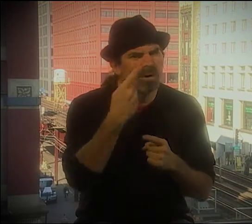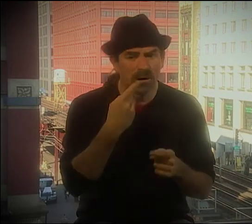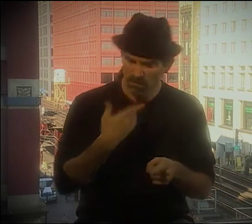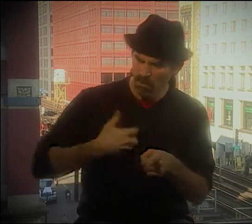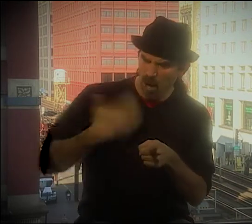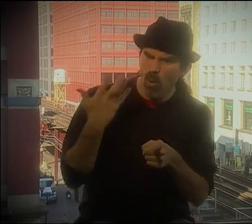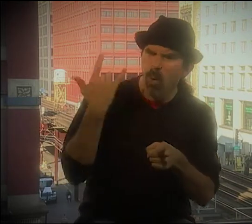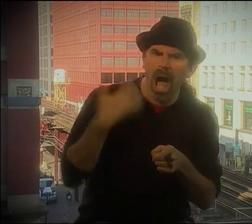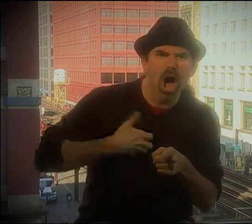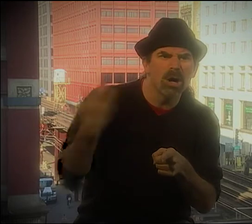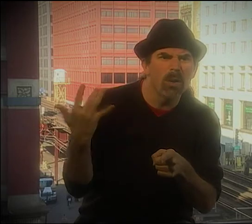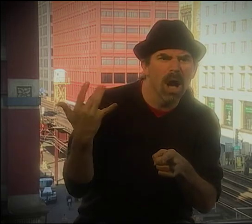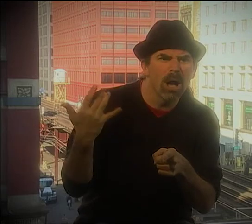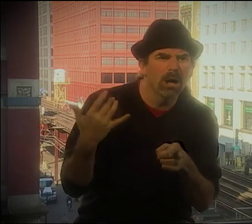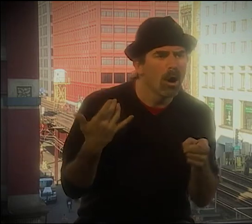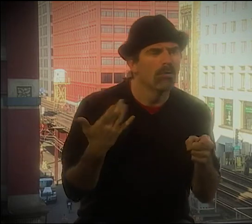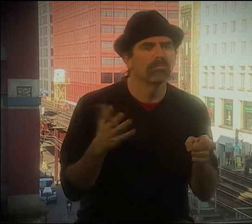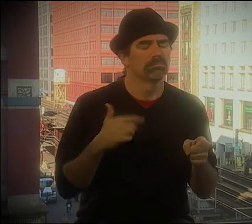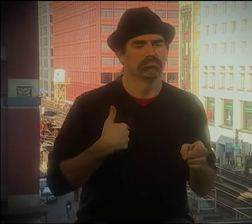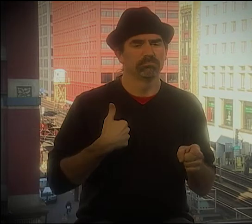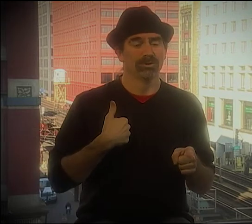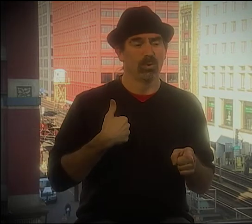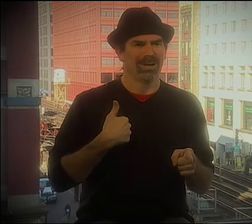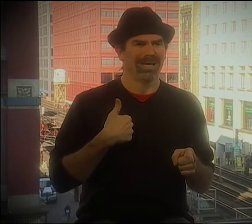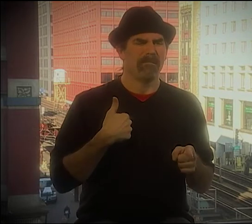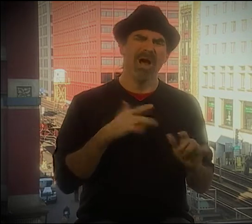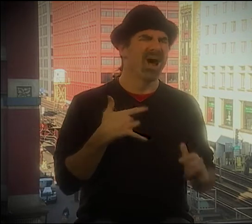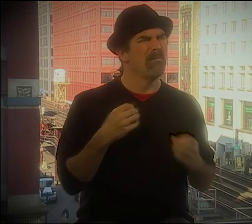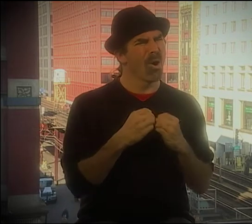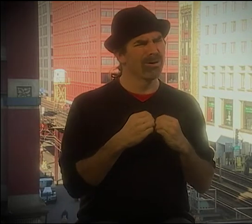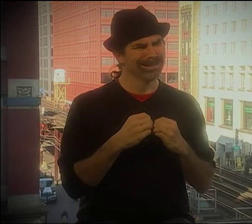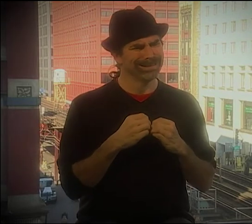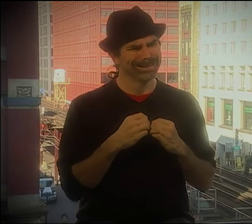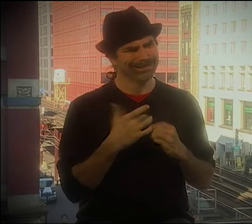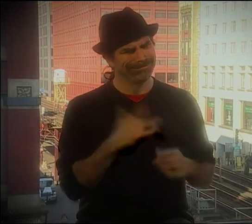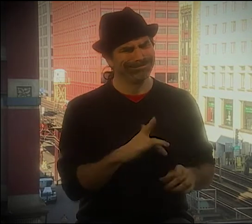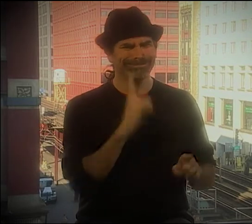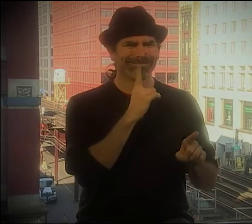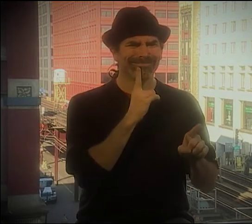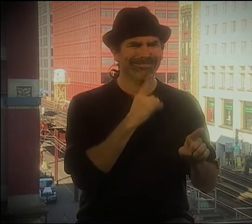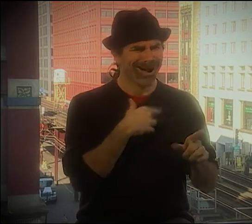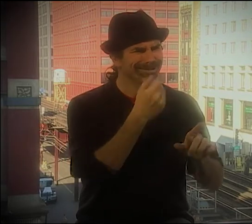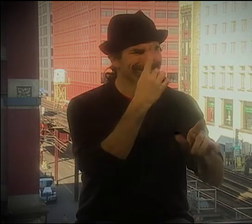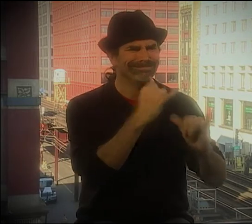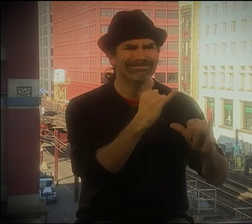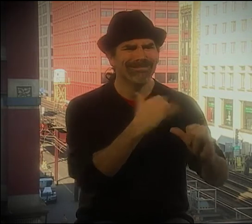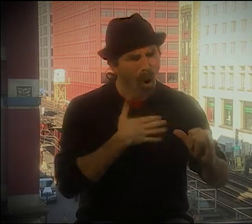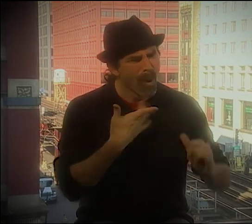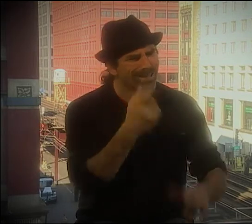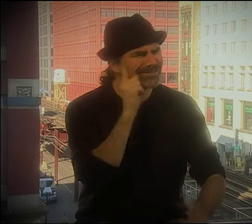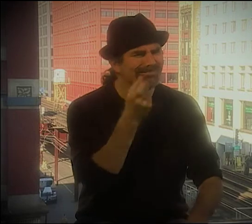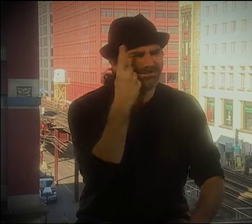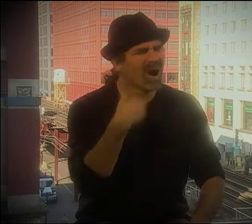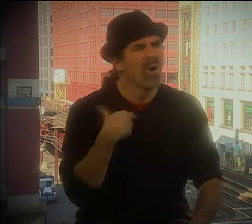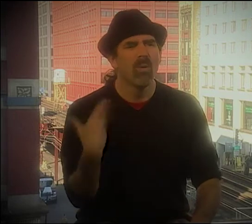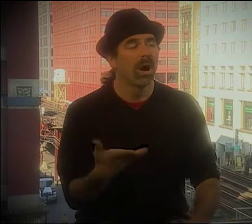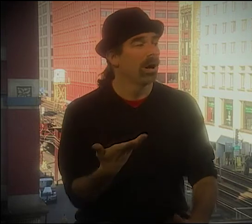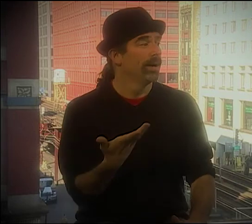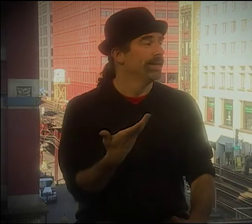BUT I THINK IT'S SOMETHING WE NEED TO CONFRONT HEAD-ON, ESPECIALLY THROUGH ART, BECAUSE IF SOMEBODY'S ANGRY, WHY ARE THEY ANGRY?